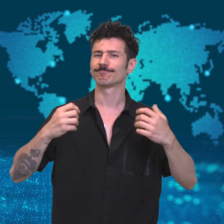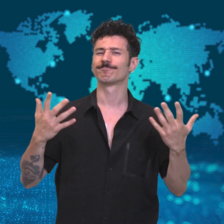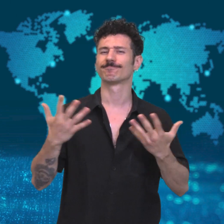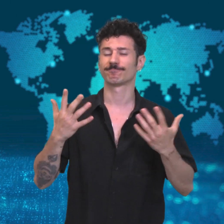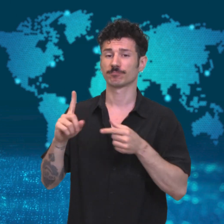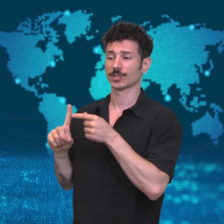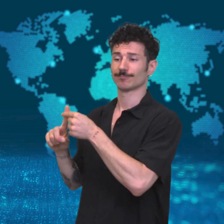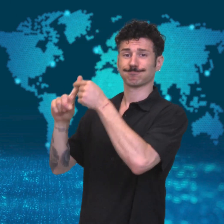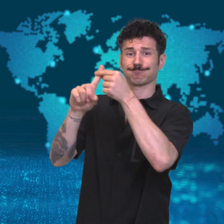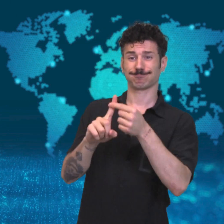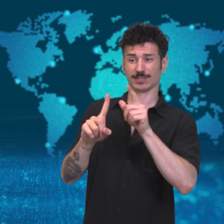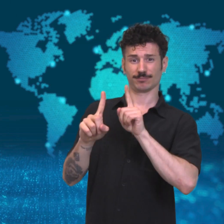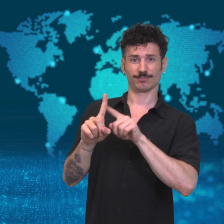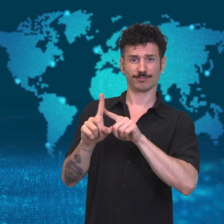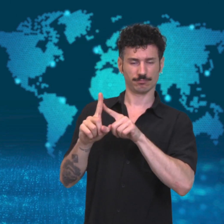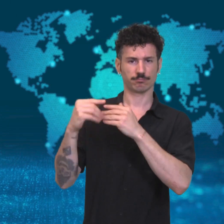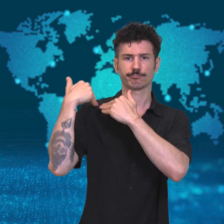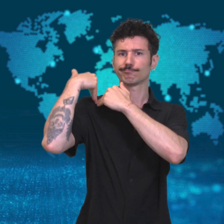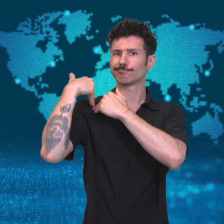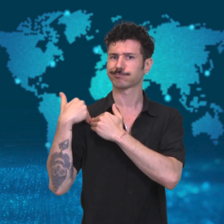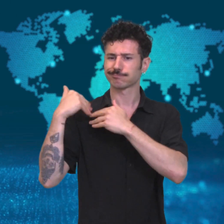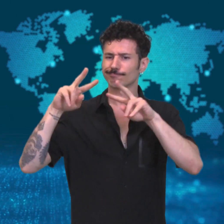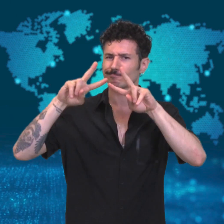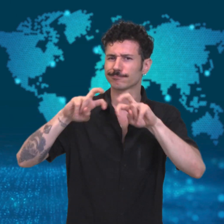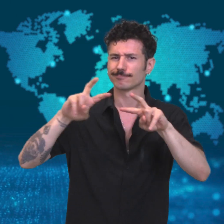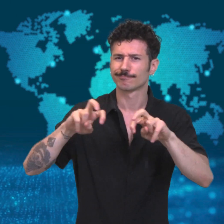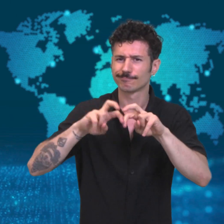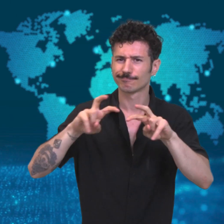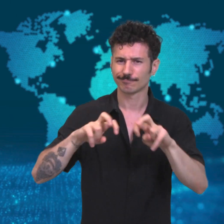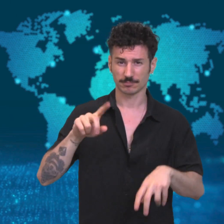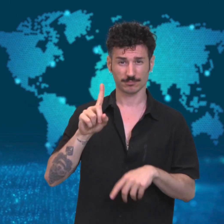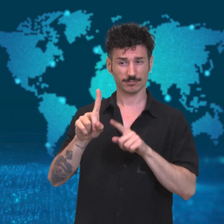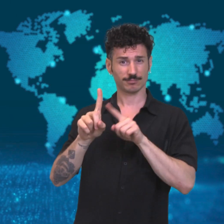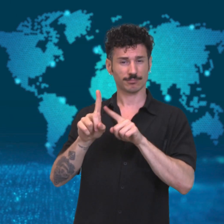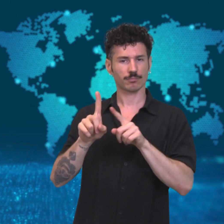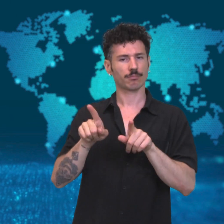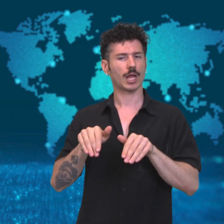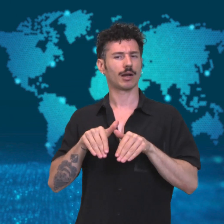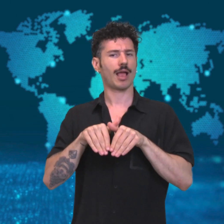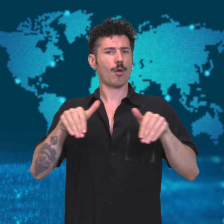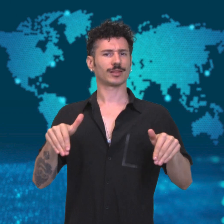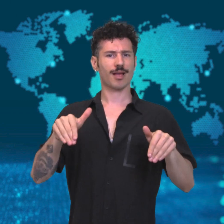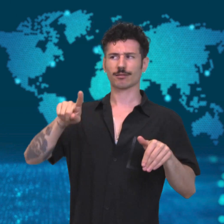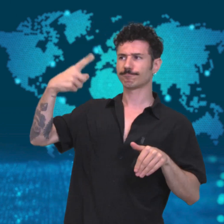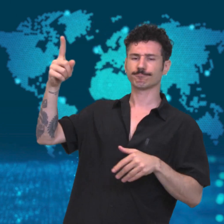(WHO) have agreed to set up an independent inquiry